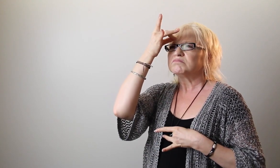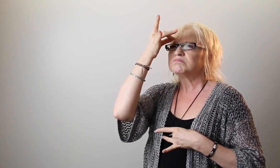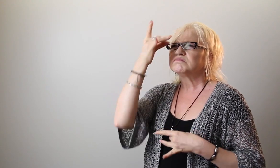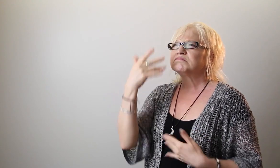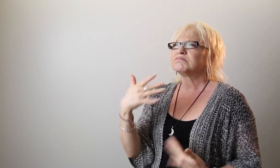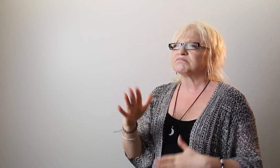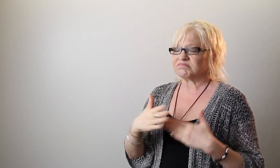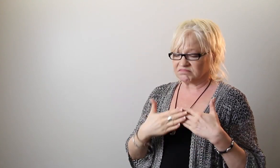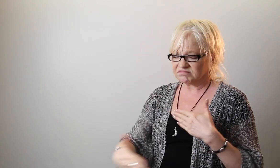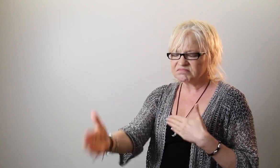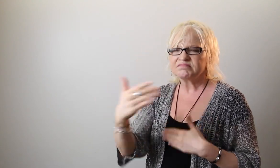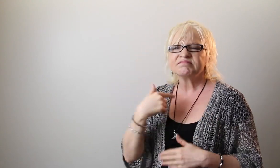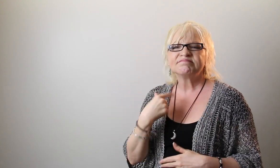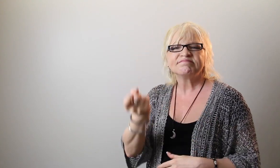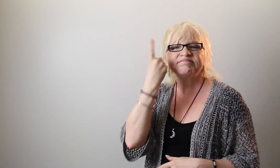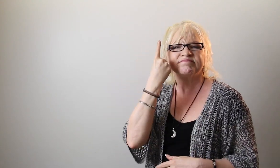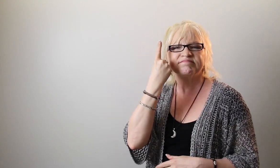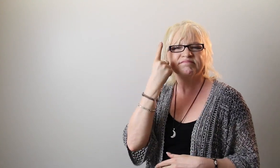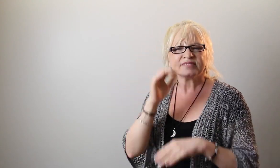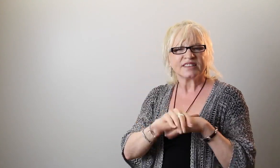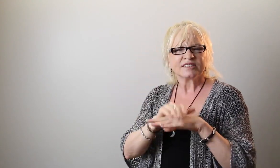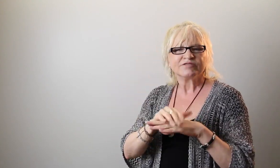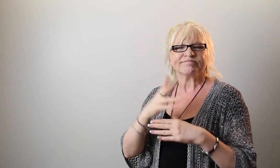I understood the story completely and learned English with ease.